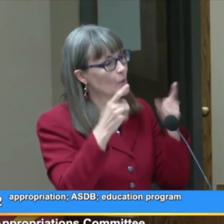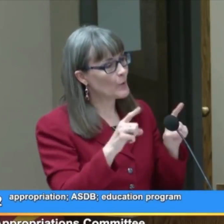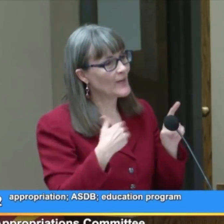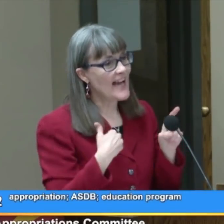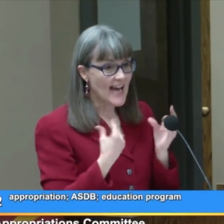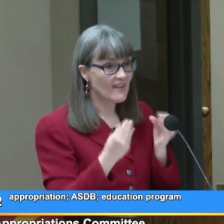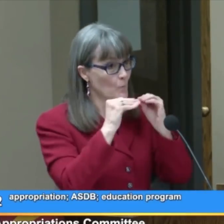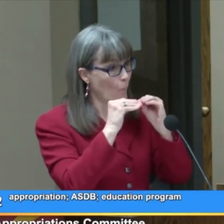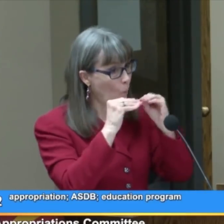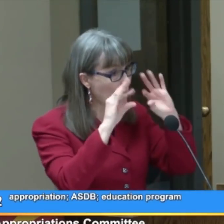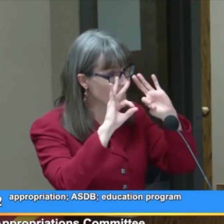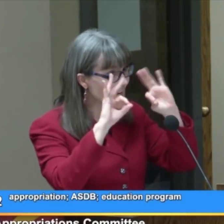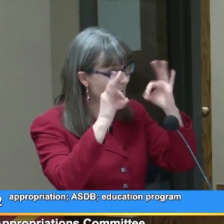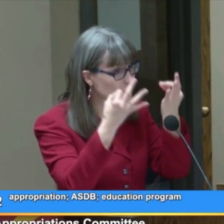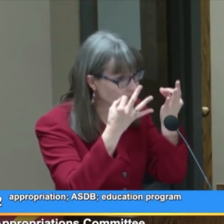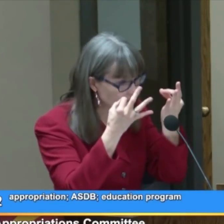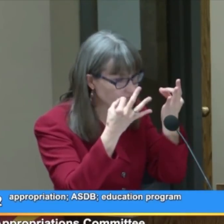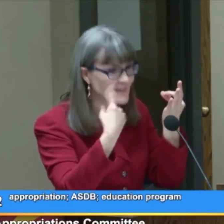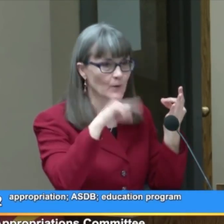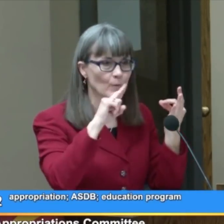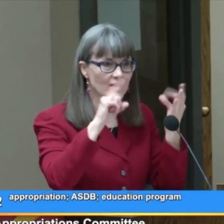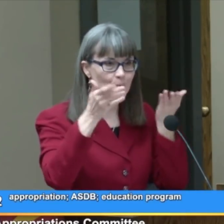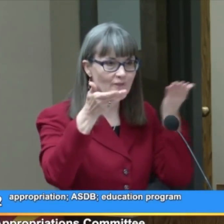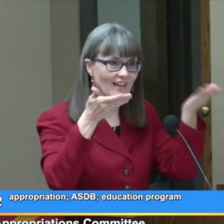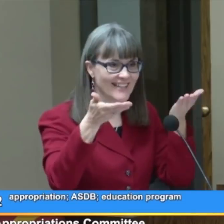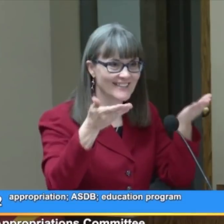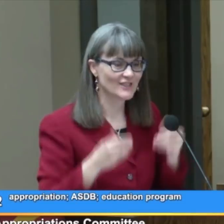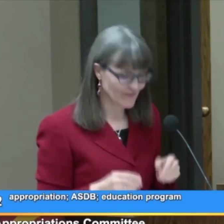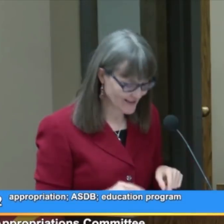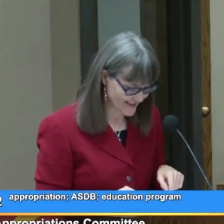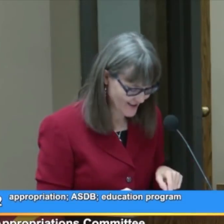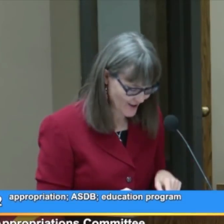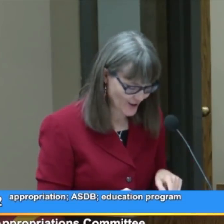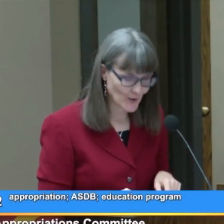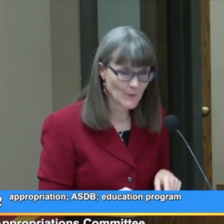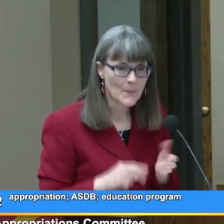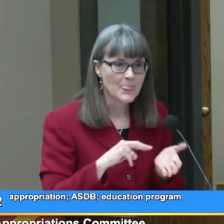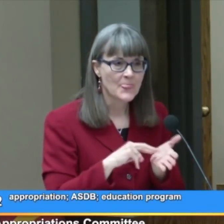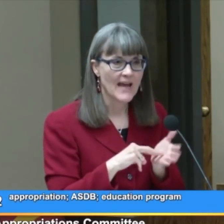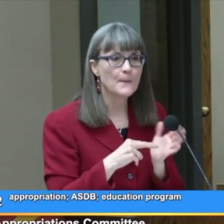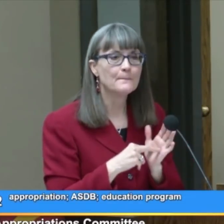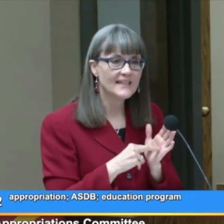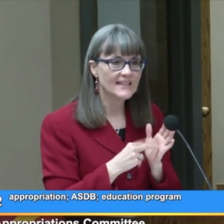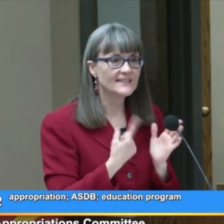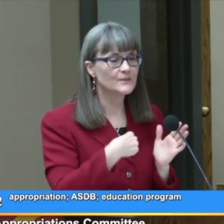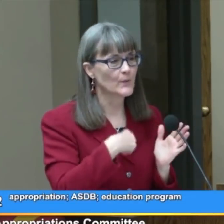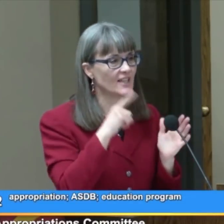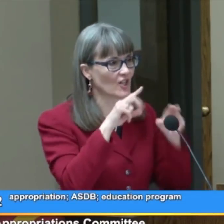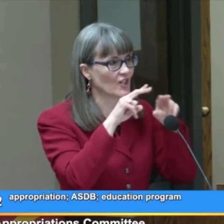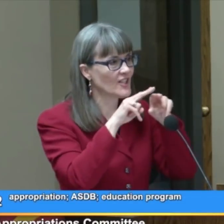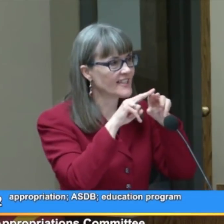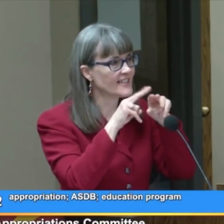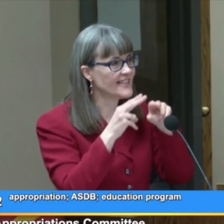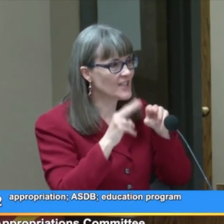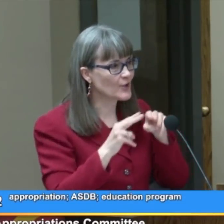So, when we have more families that we are providing services to that means we are decreasing